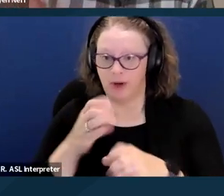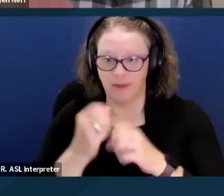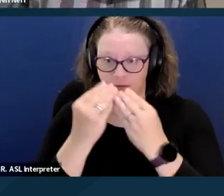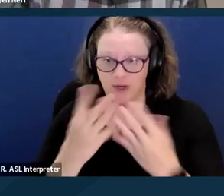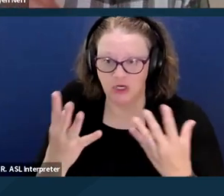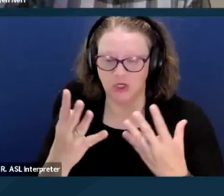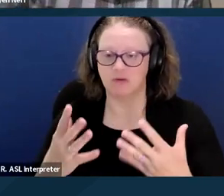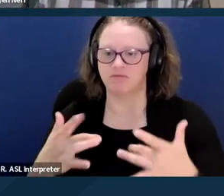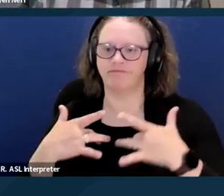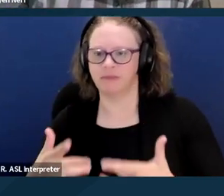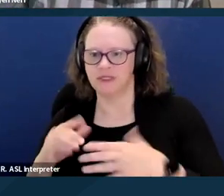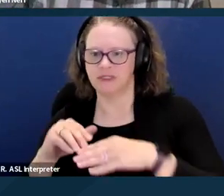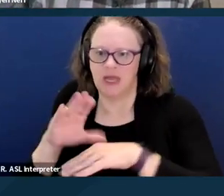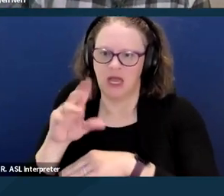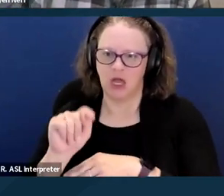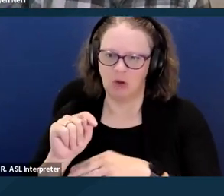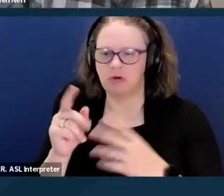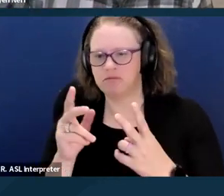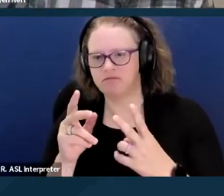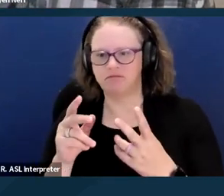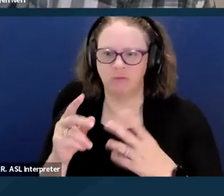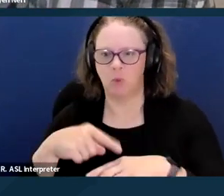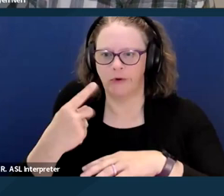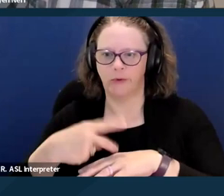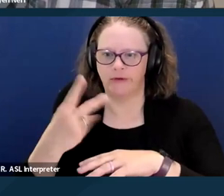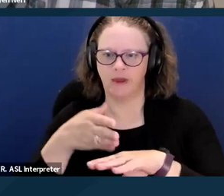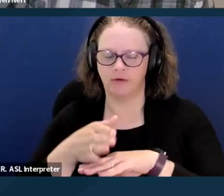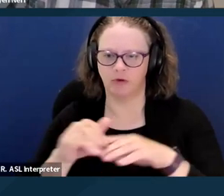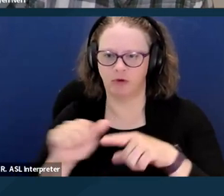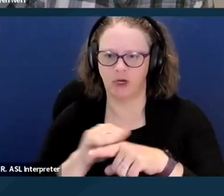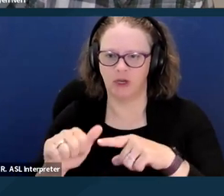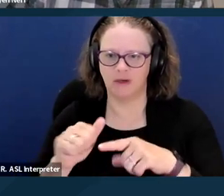It's Friday, so you'll probably get it early next week. If for any reason you don't receive that information,